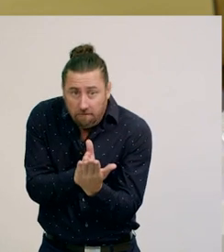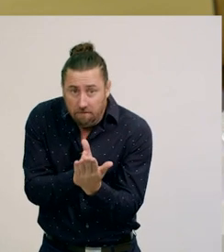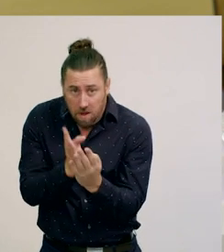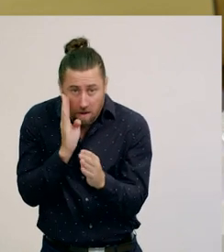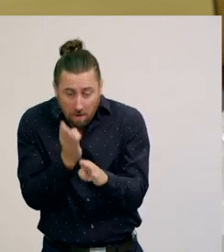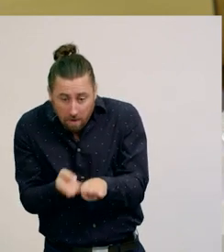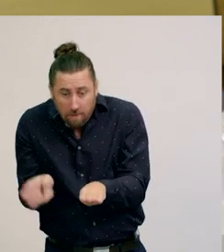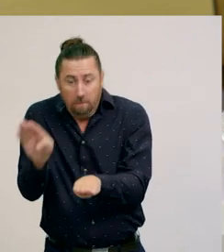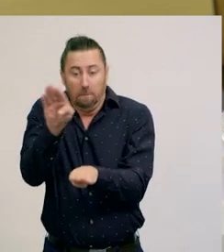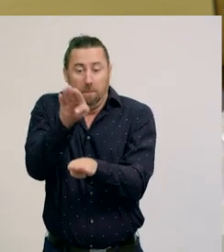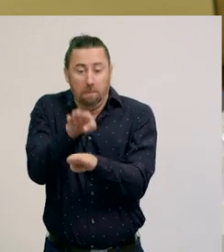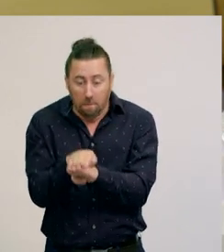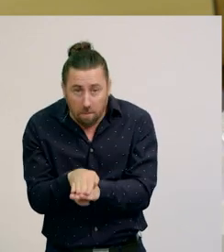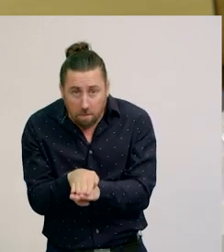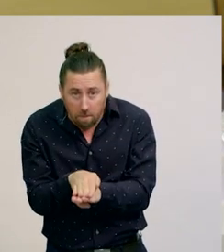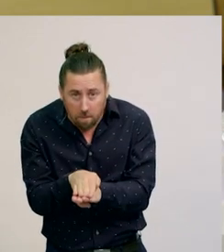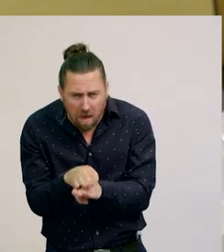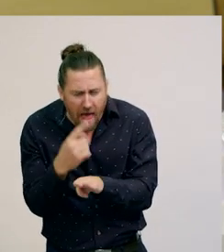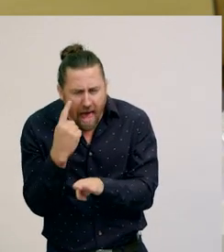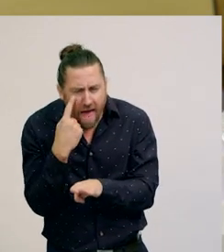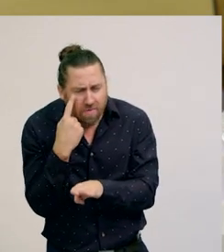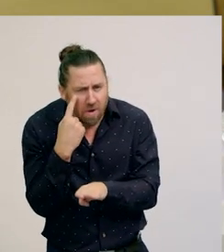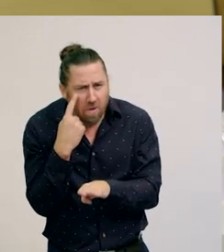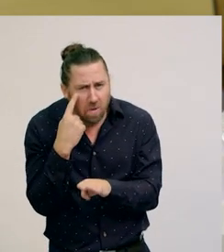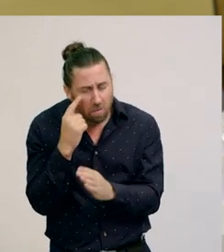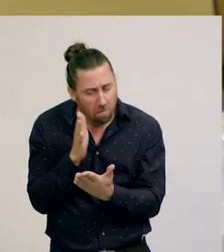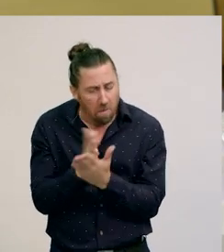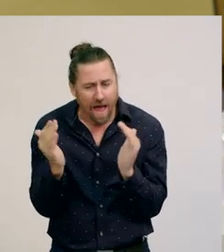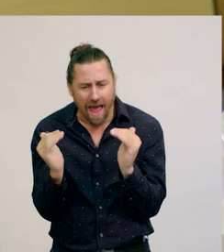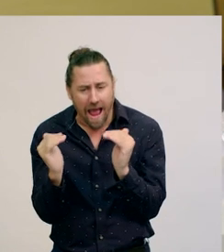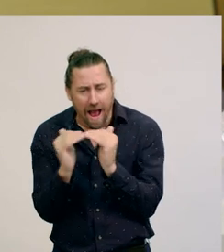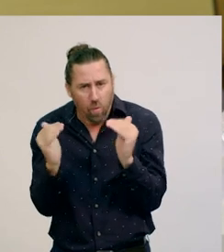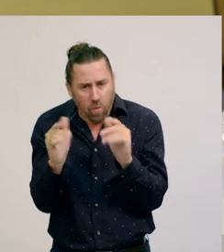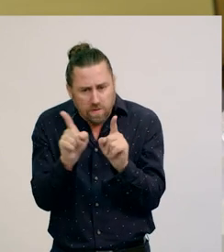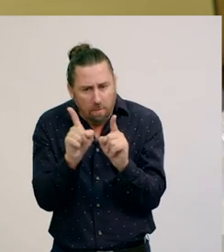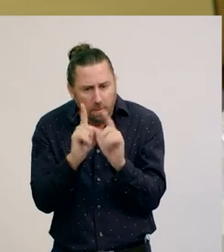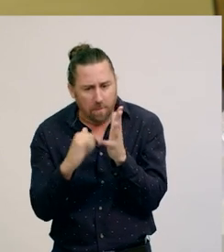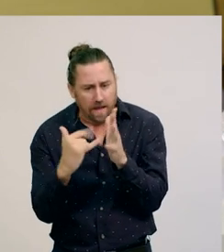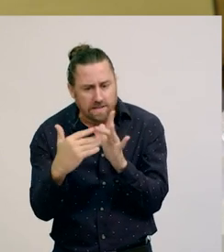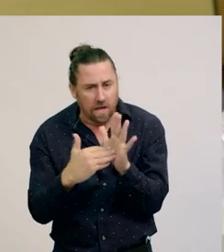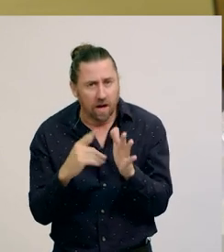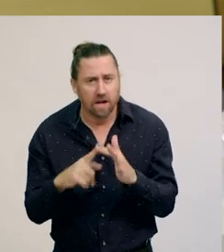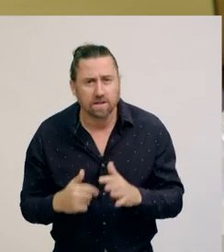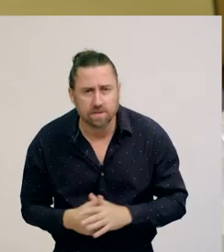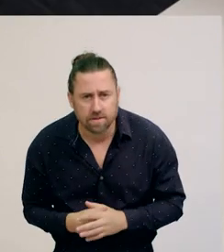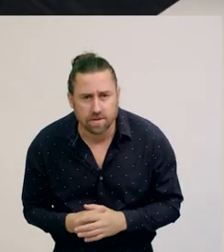I’ll place one half on top of the other, to check if they are equal parts.